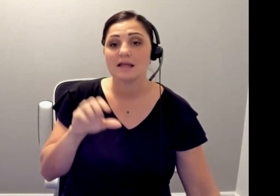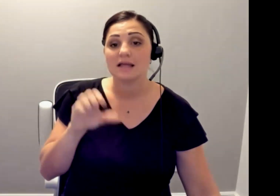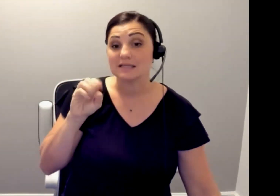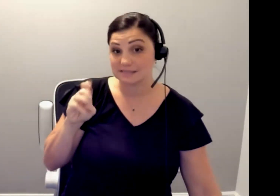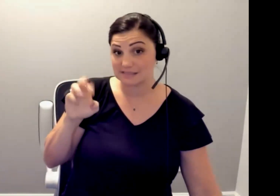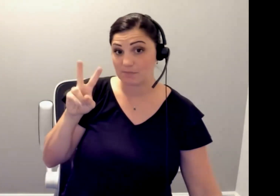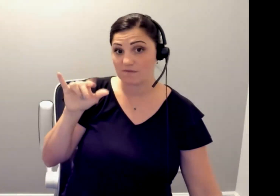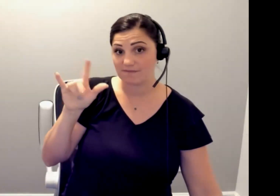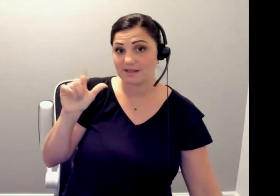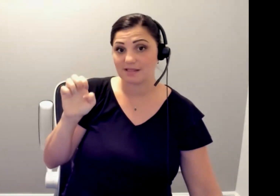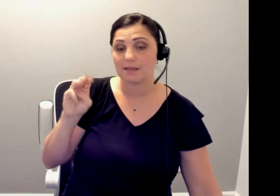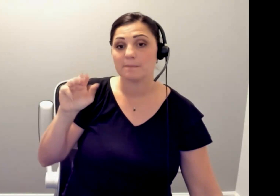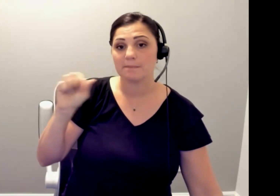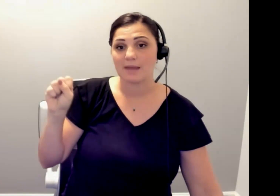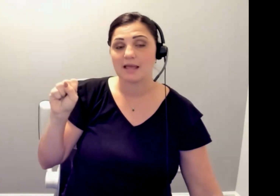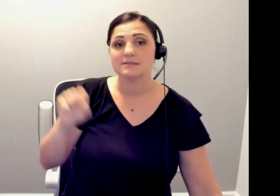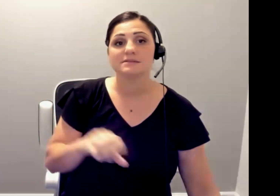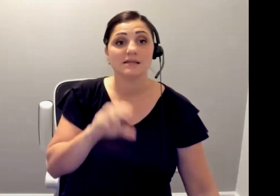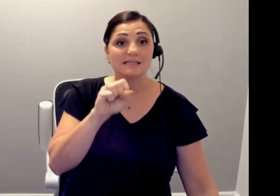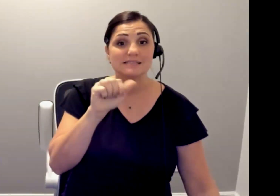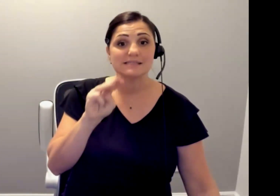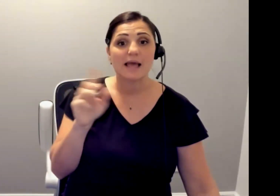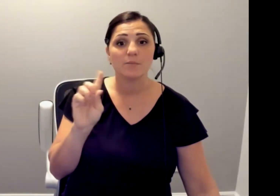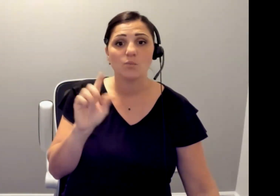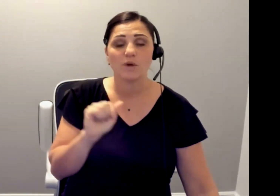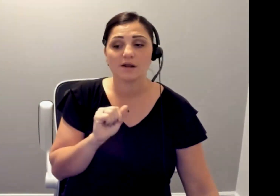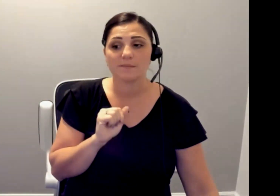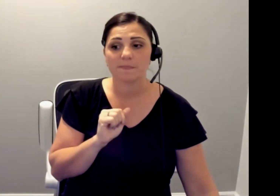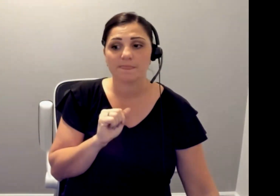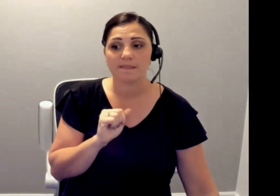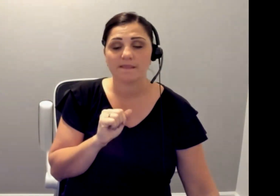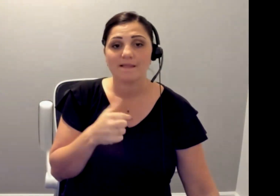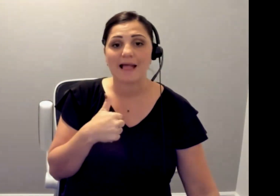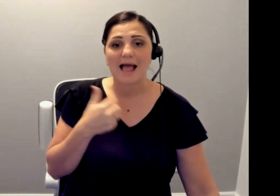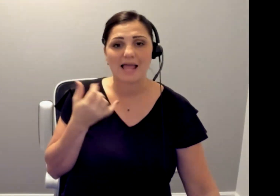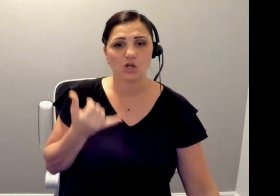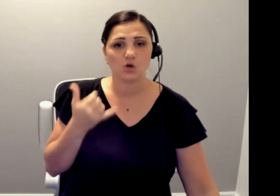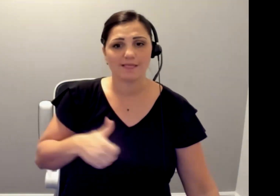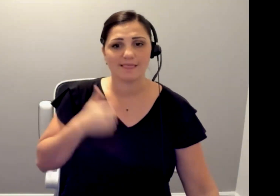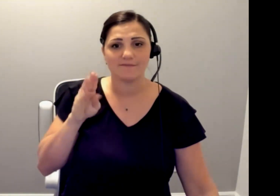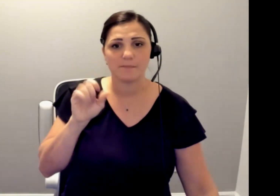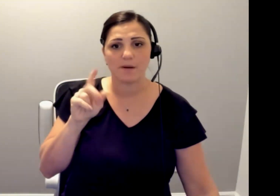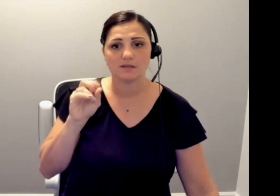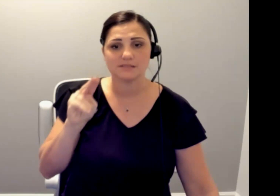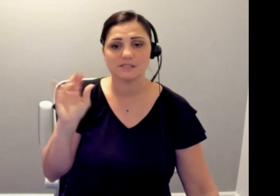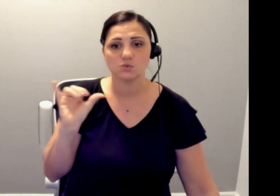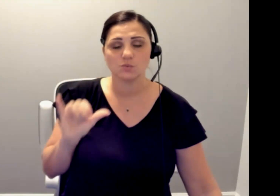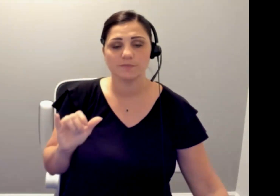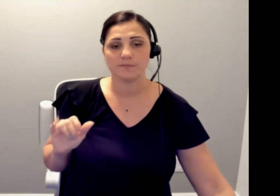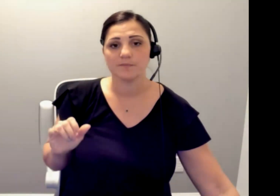: I'm originally from western Massachusetts, I currently live on Cape Cod Massachusetts. : Tatiana. : Massachusetts